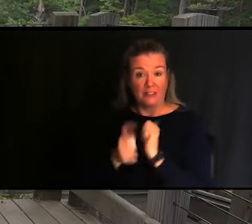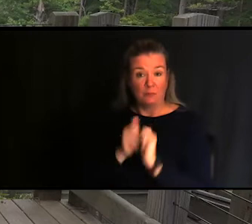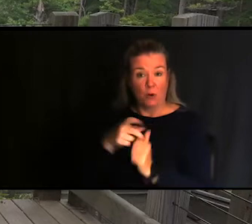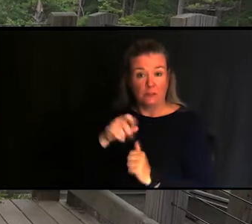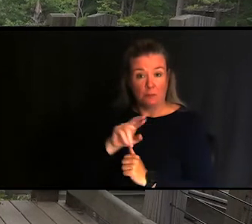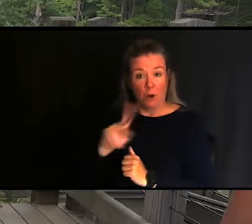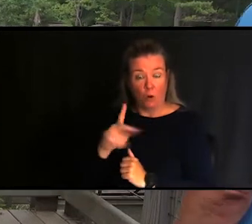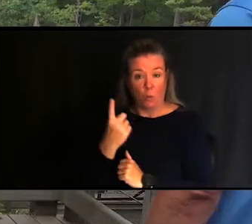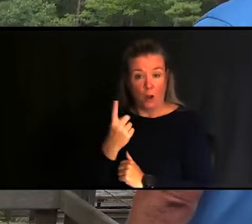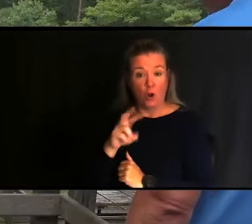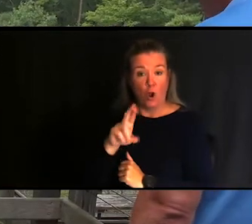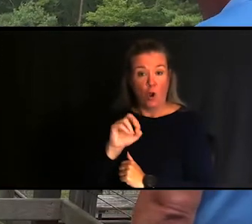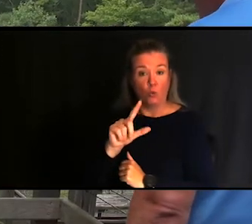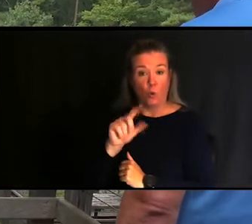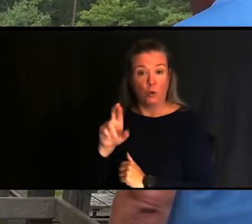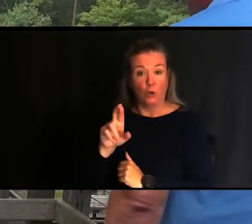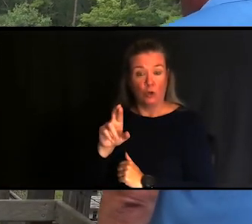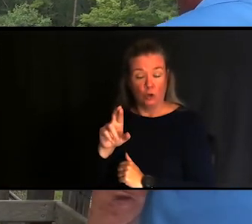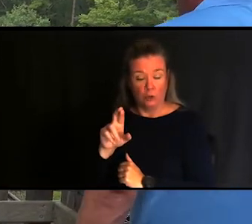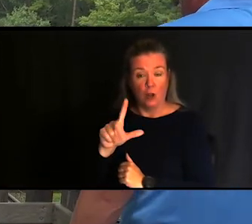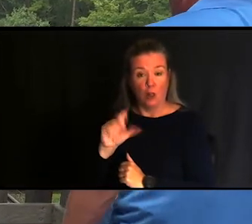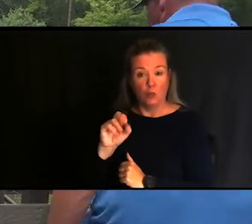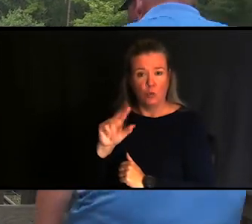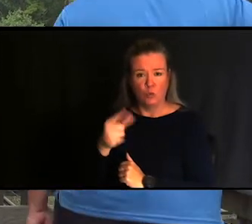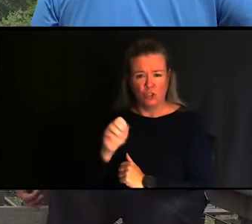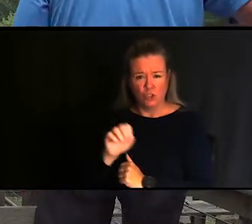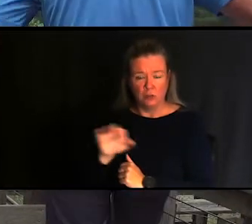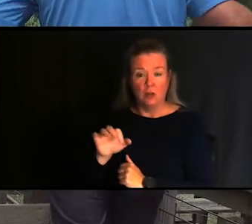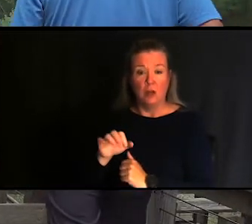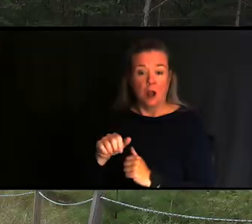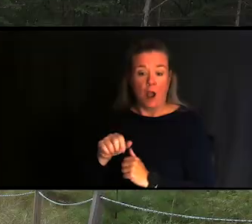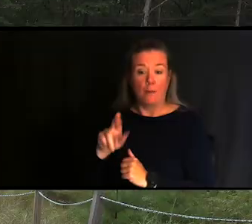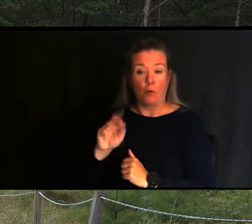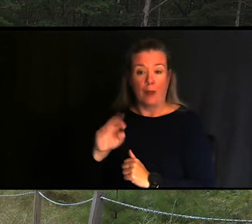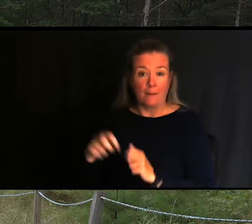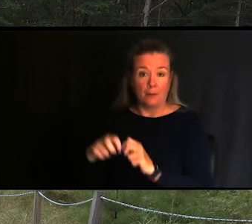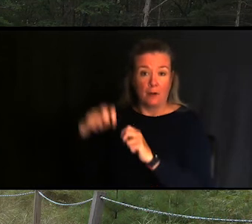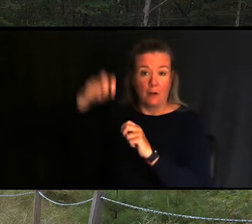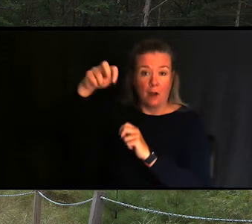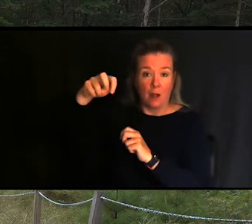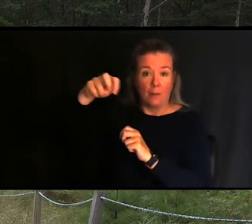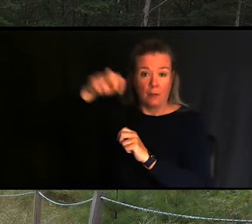One is a roller luge and you can go up a ramp, transfer right onto the luge sled, go all